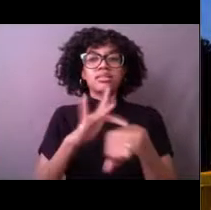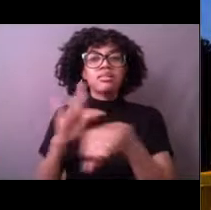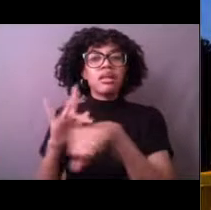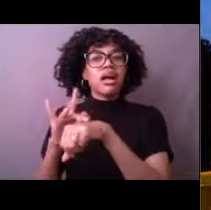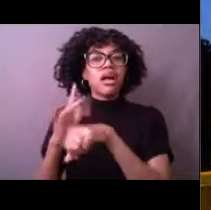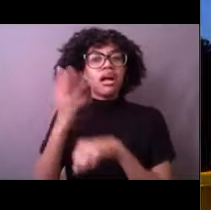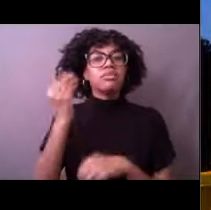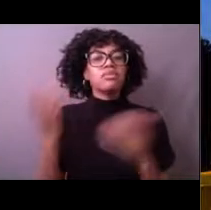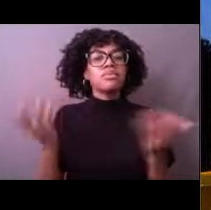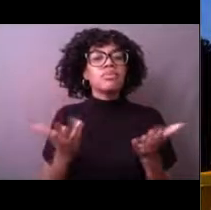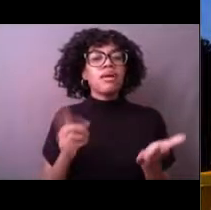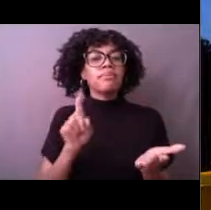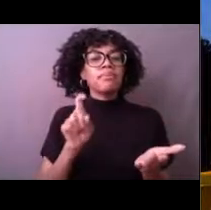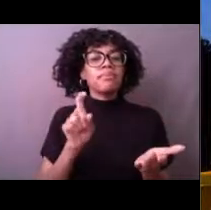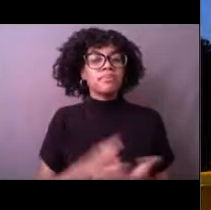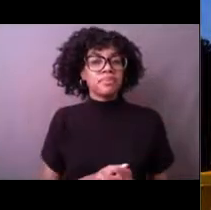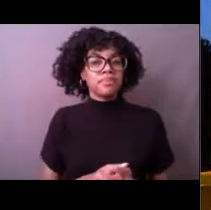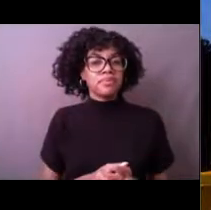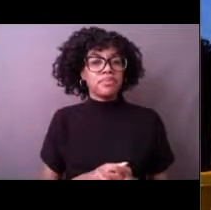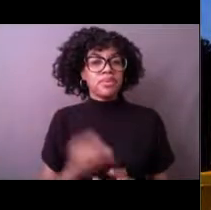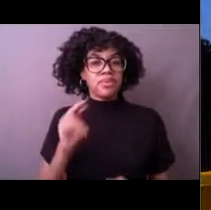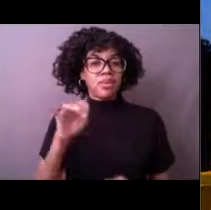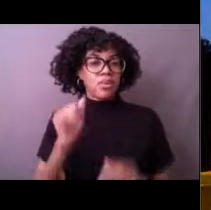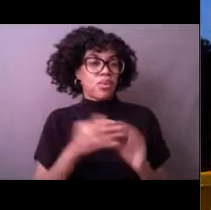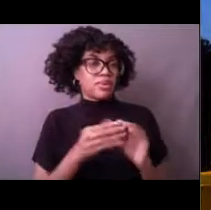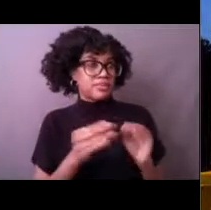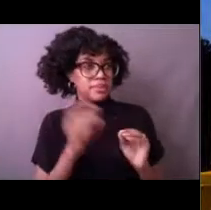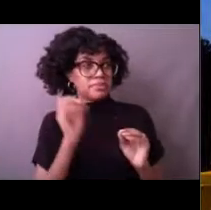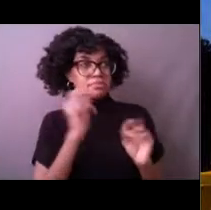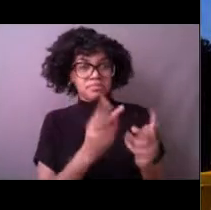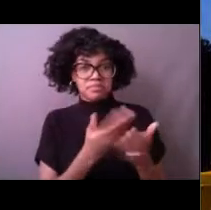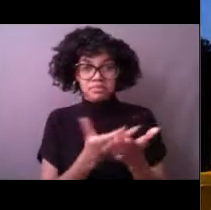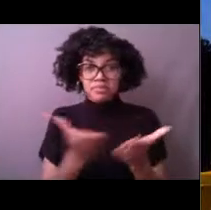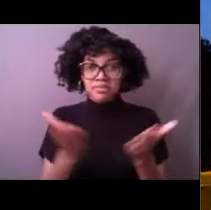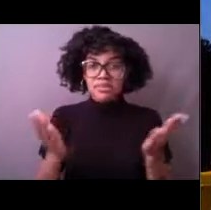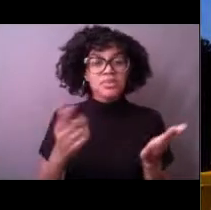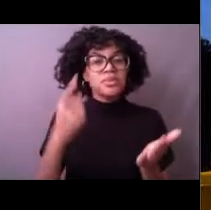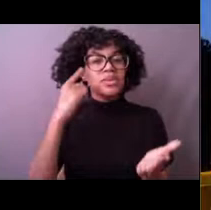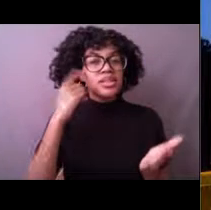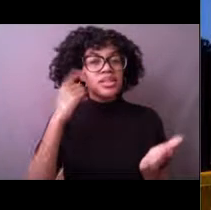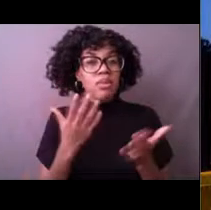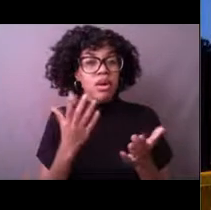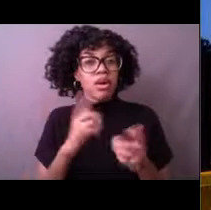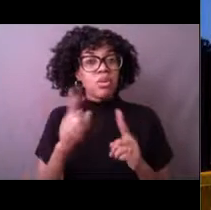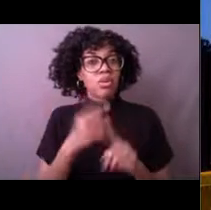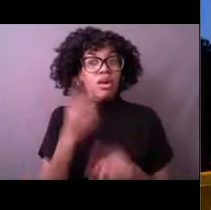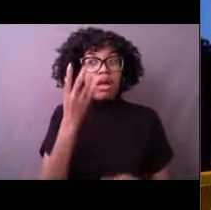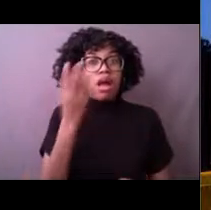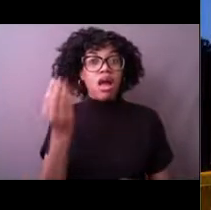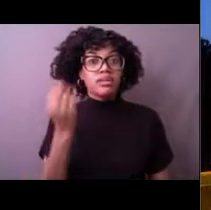[Nicole] Okay, guys, what do you think? Go ahead and write in the chat box. If you walked outside right now